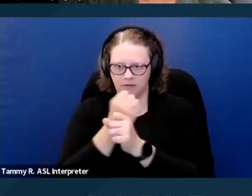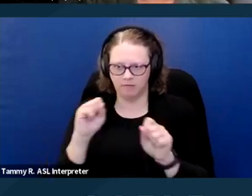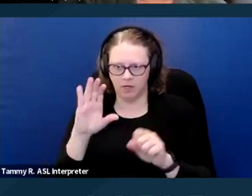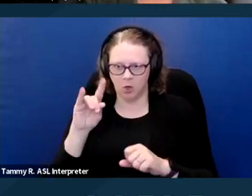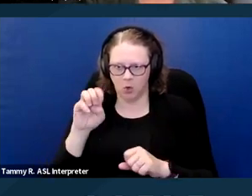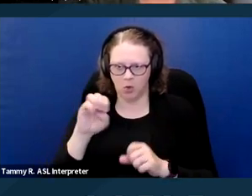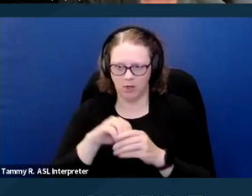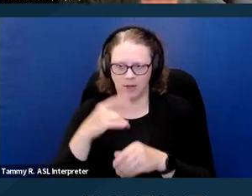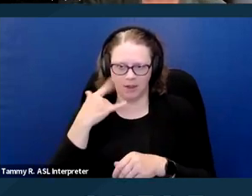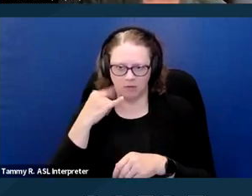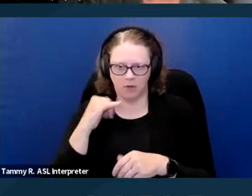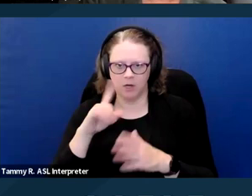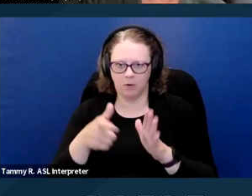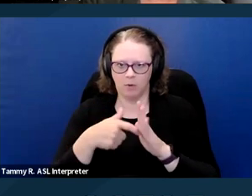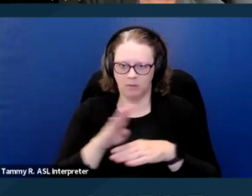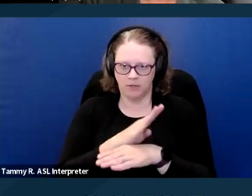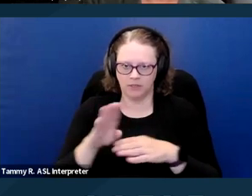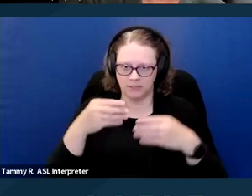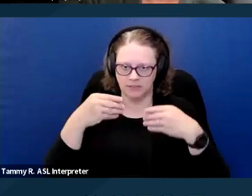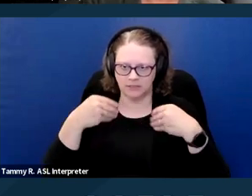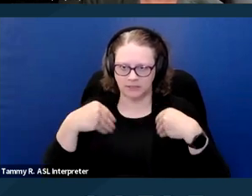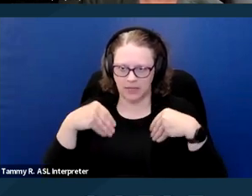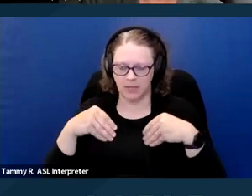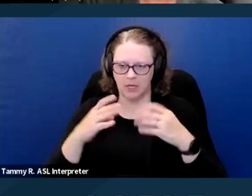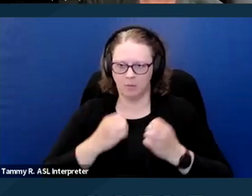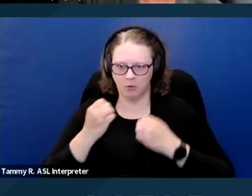It requires a business selling emotional support dogs